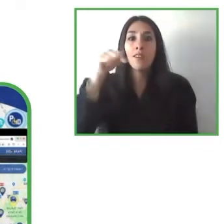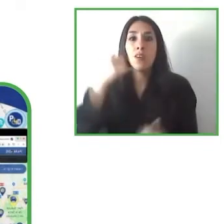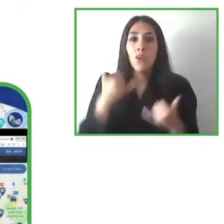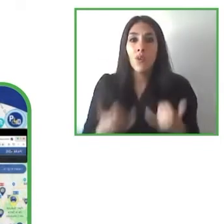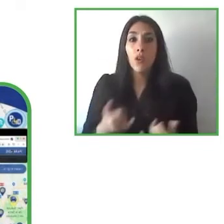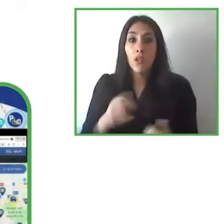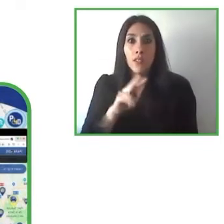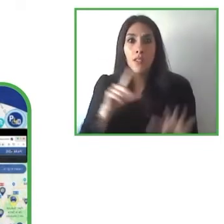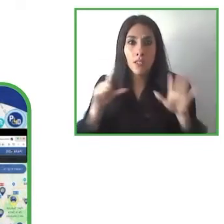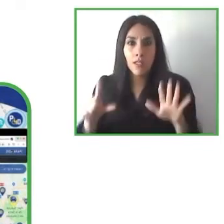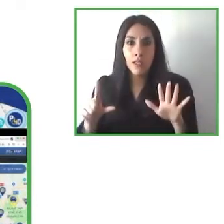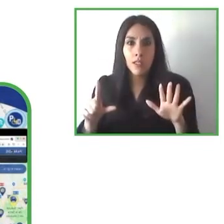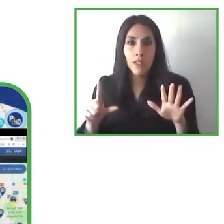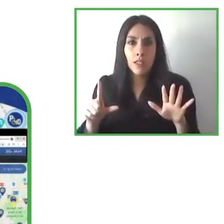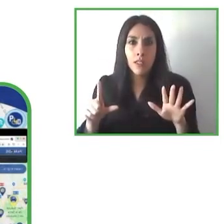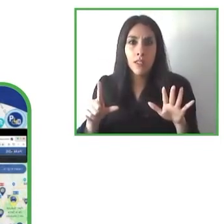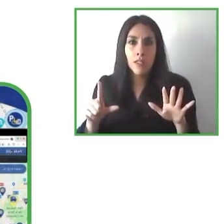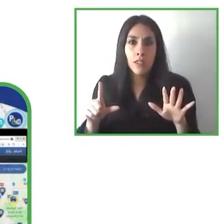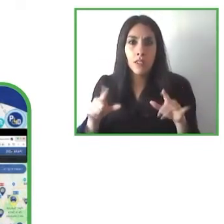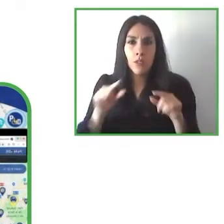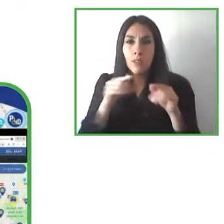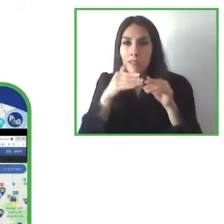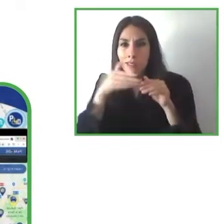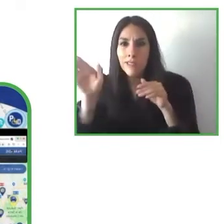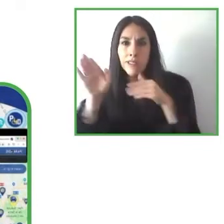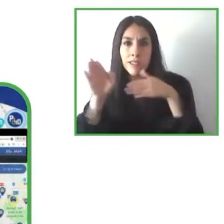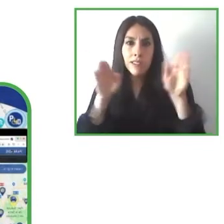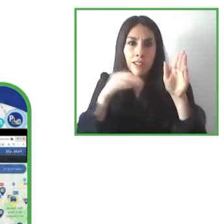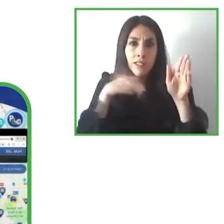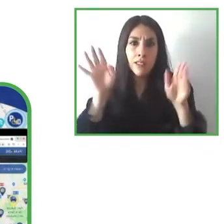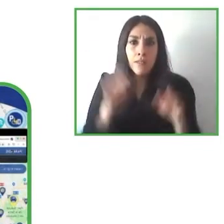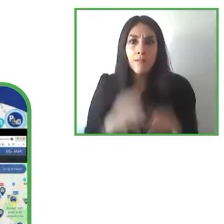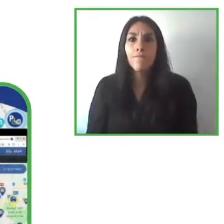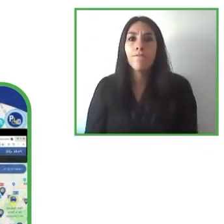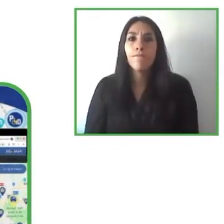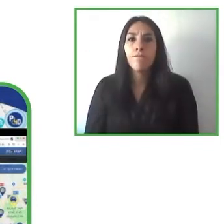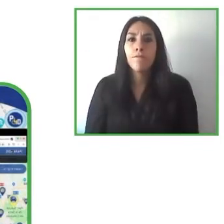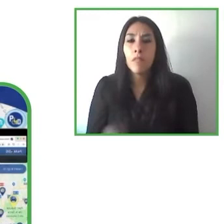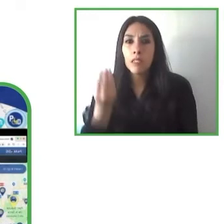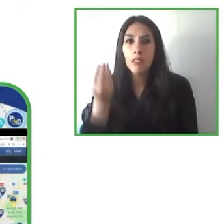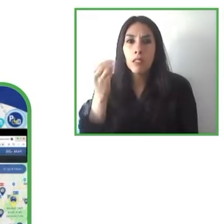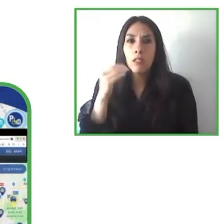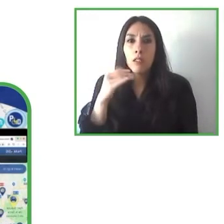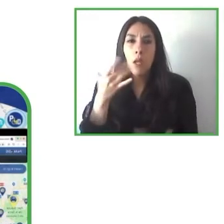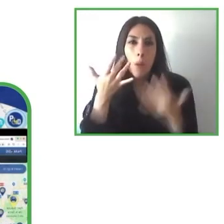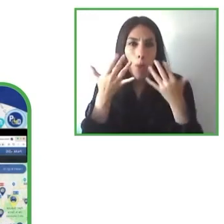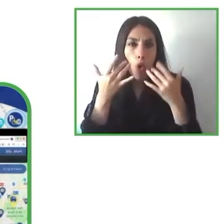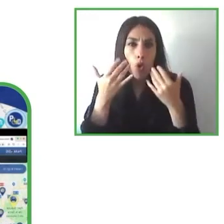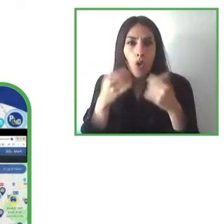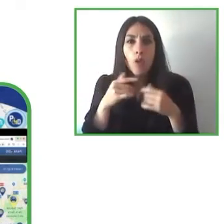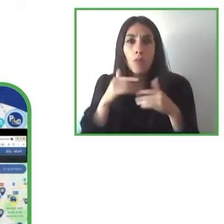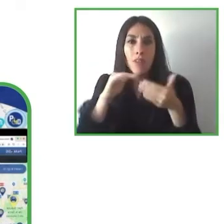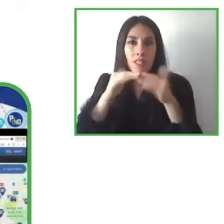the European Union of allocating a number of spots that are reserved and